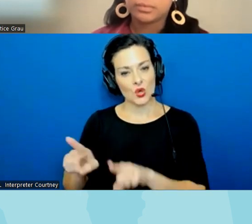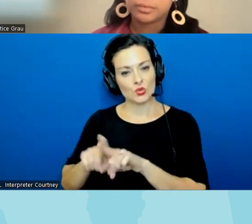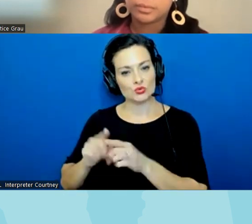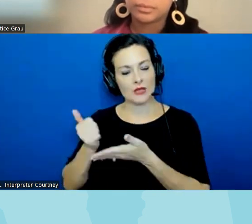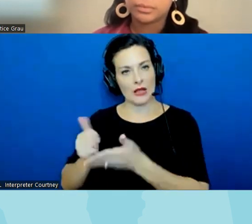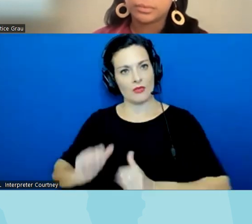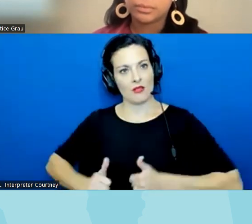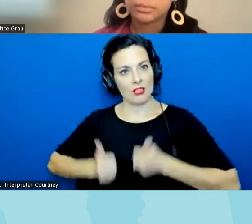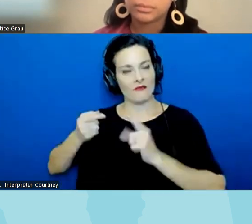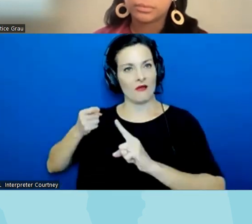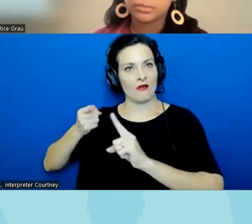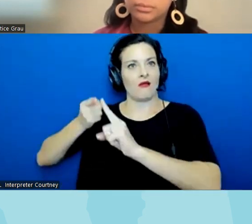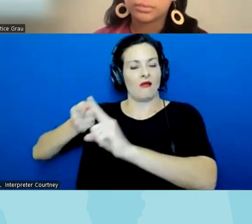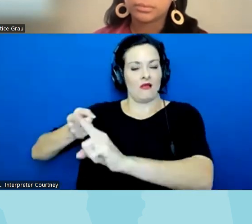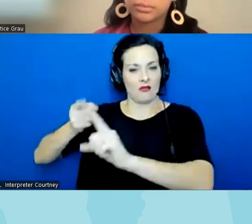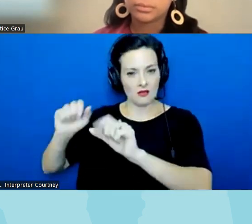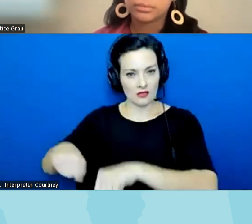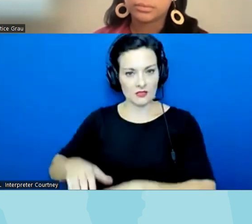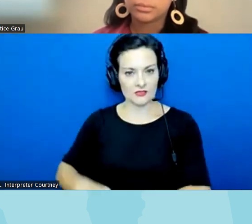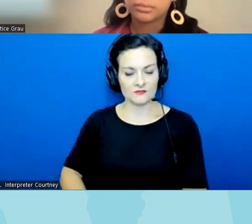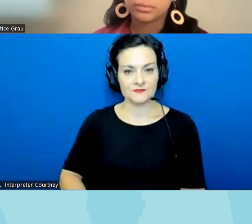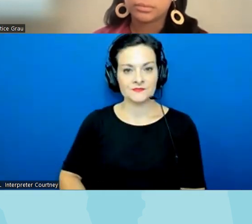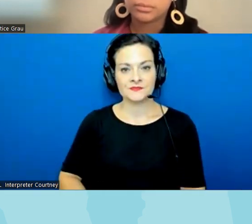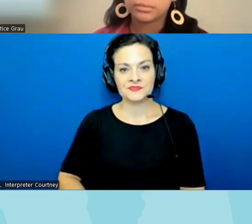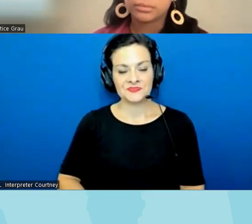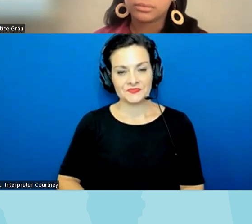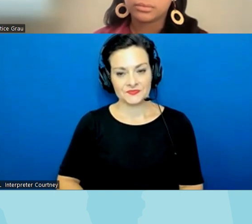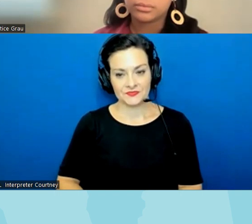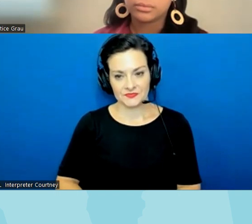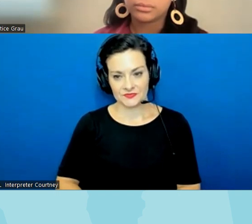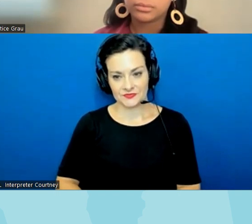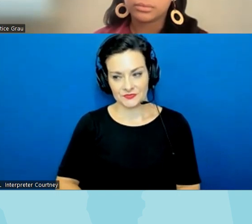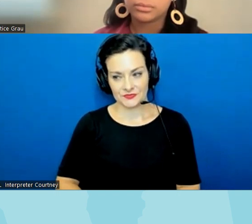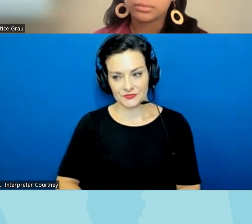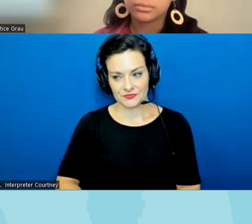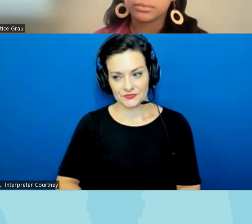appreciate that um before we move on because I think you you have in some ways um led us